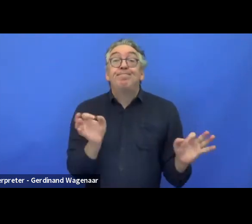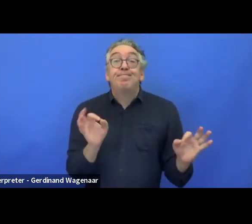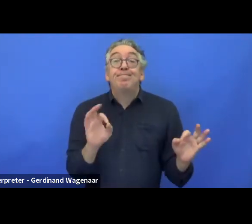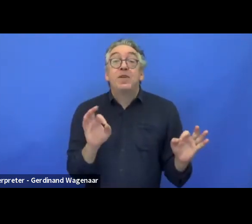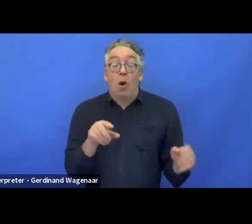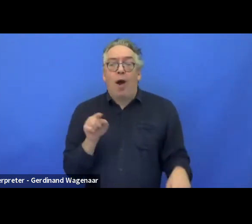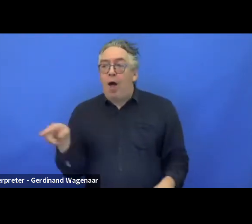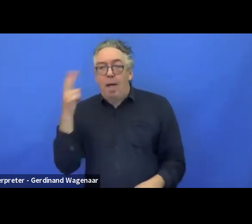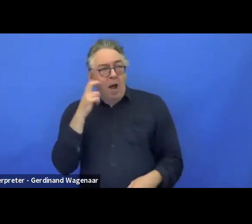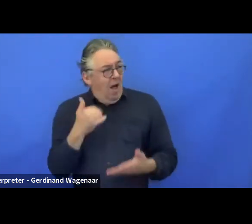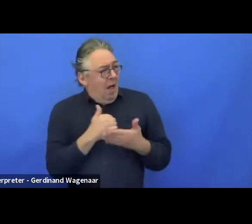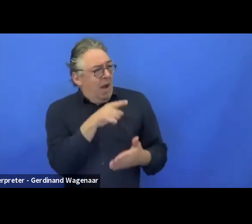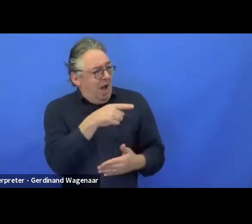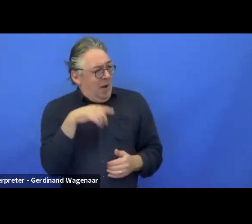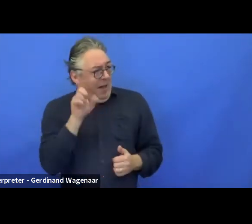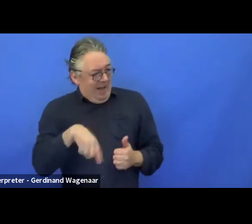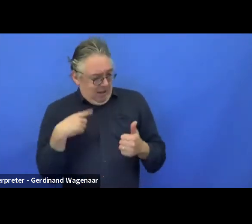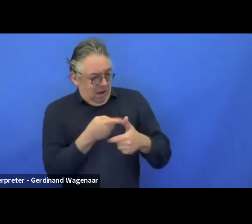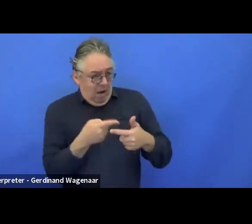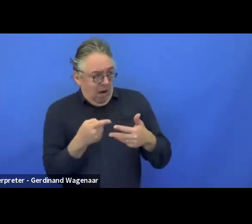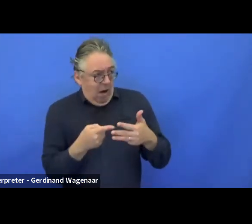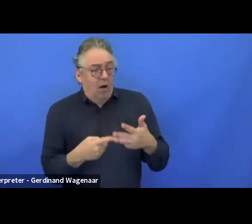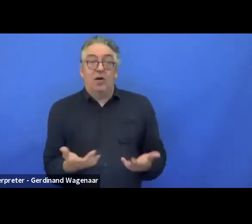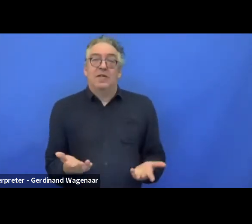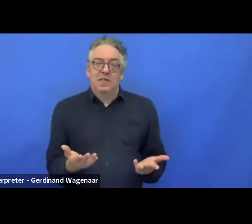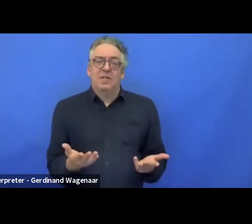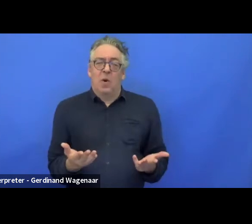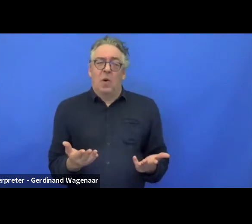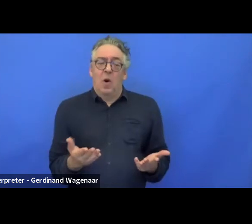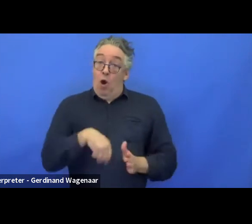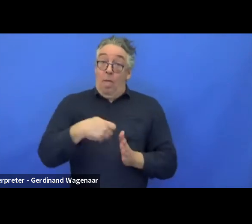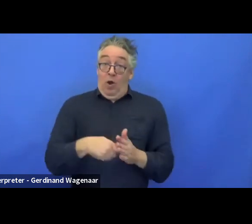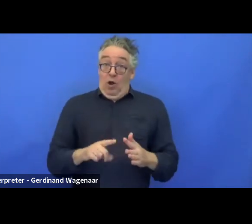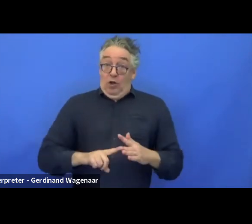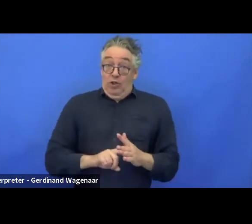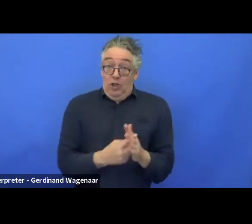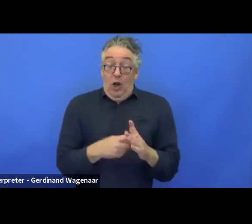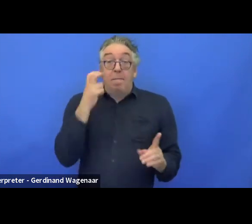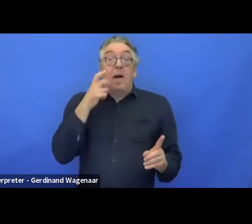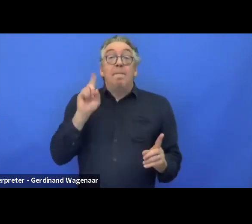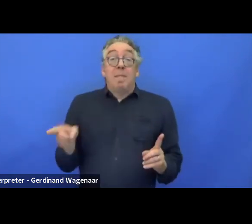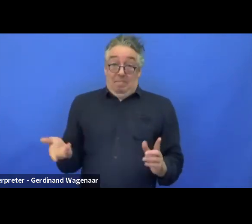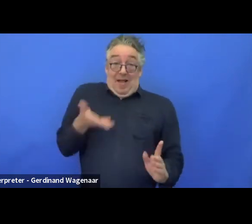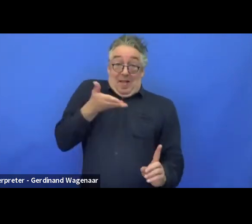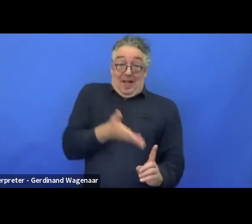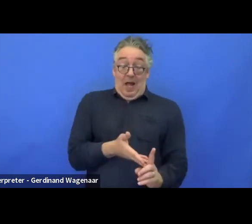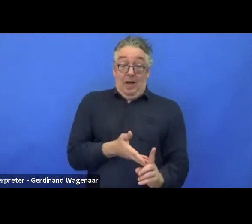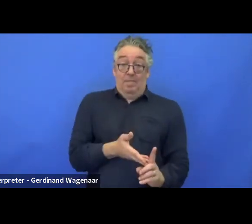So you need to be there from moment one. In fact, you have to be there when you develop the proposal